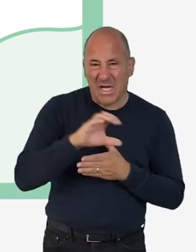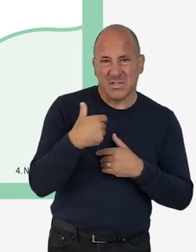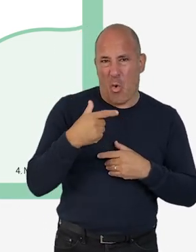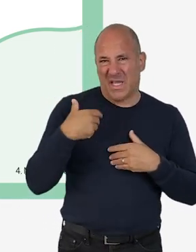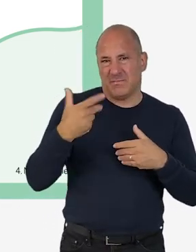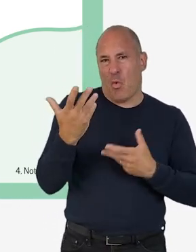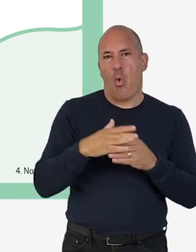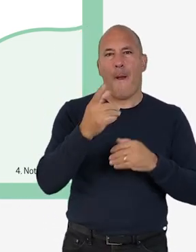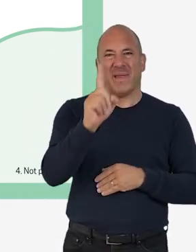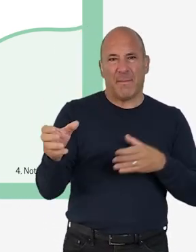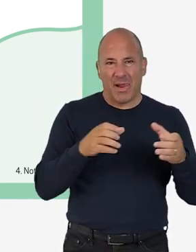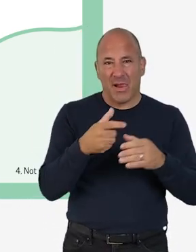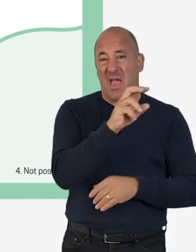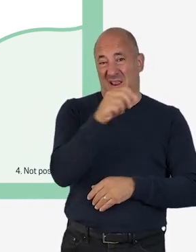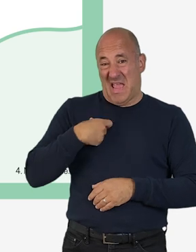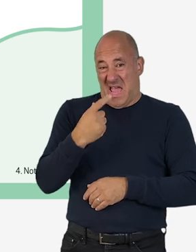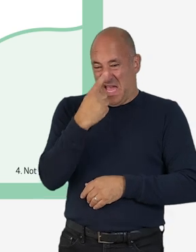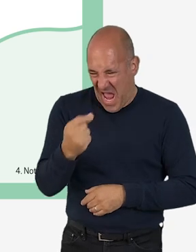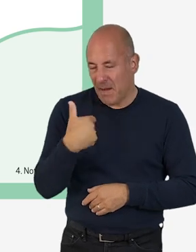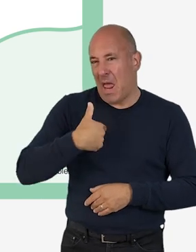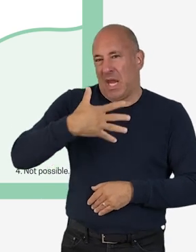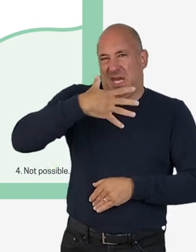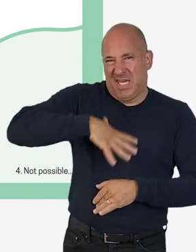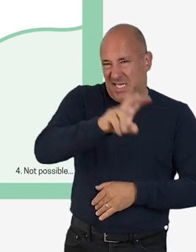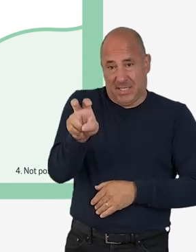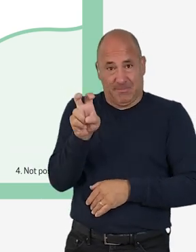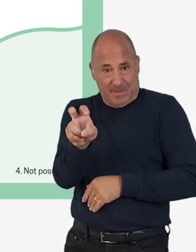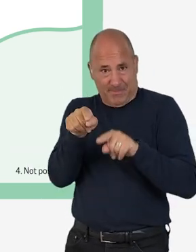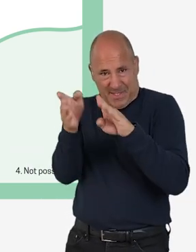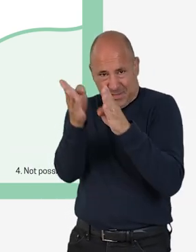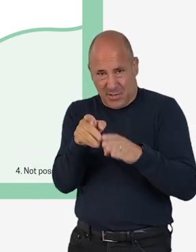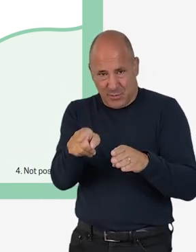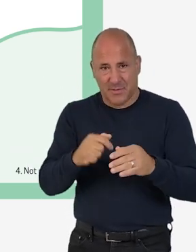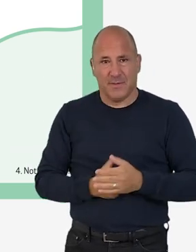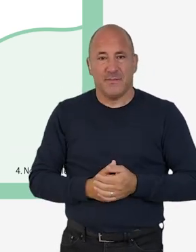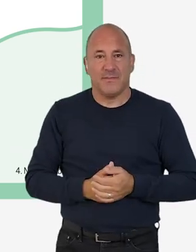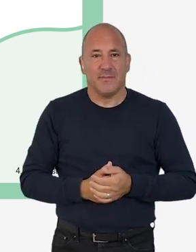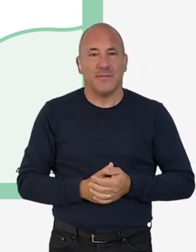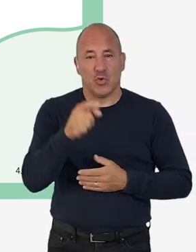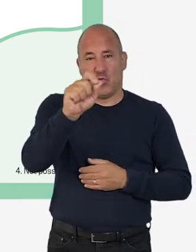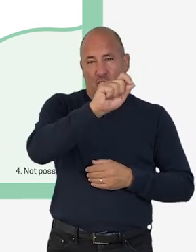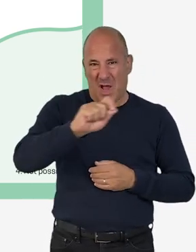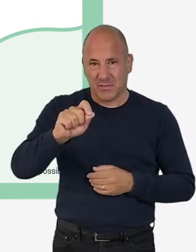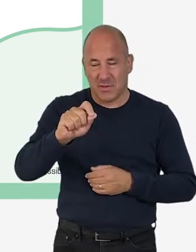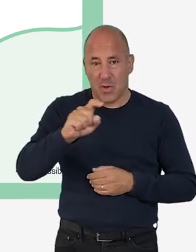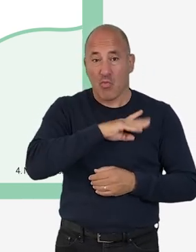funding or capacity, then write them in the area, "I can do, but also need." As you write these down,